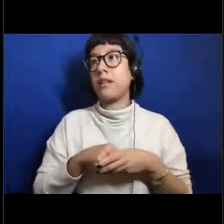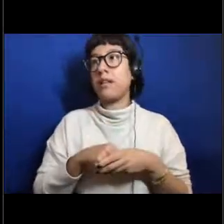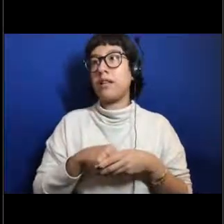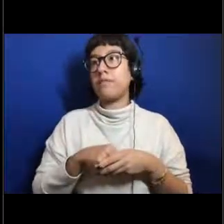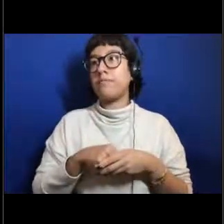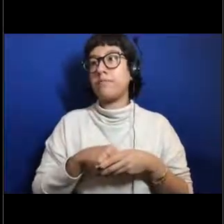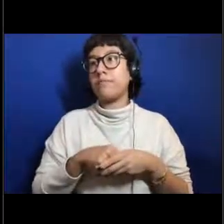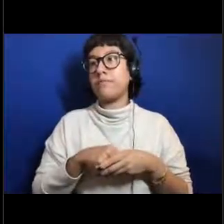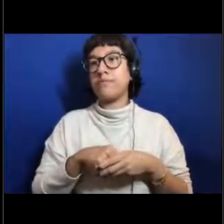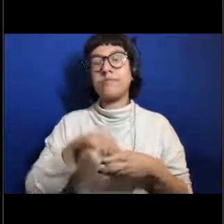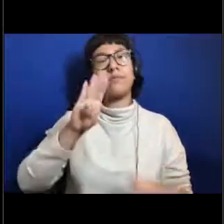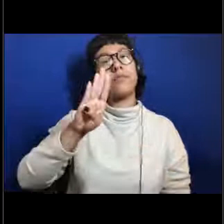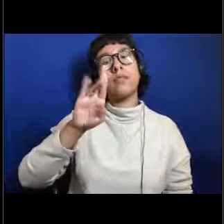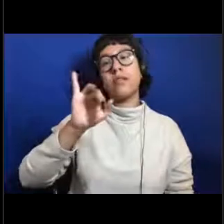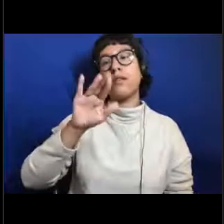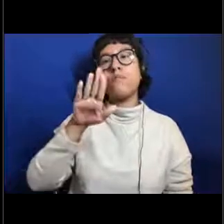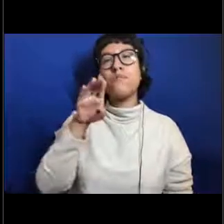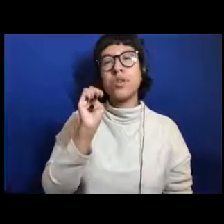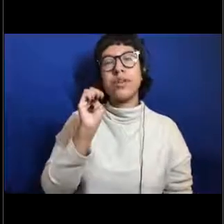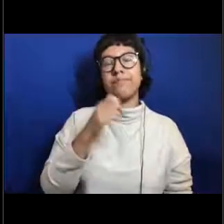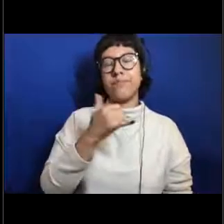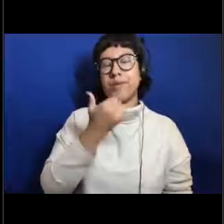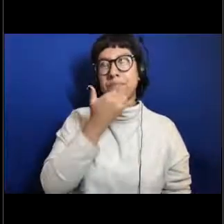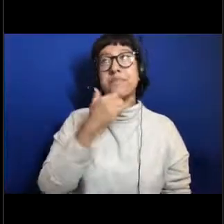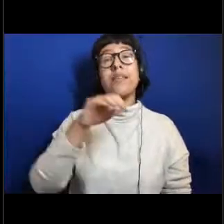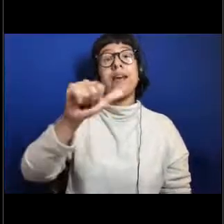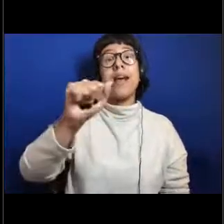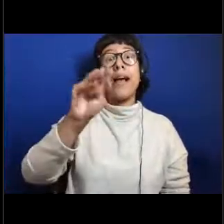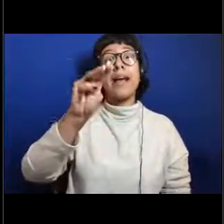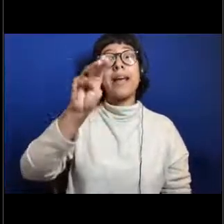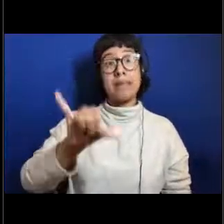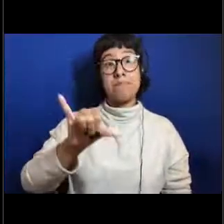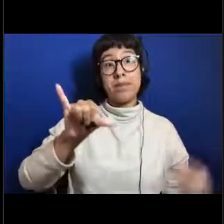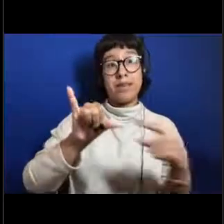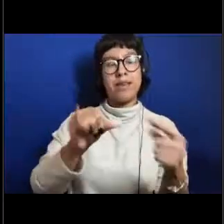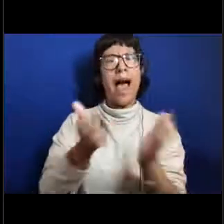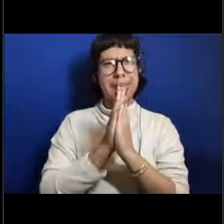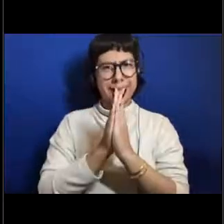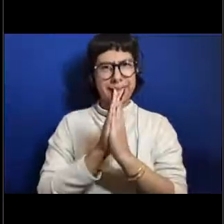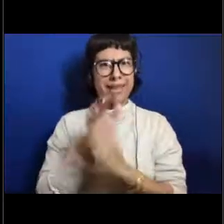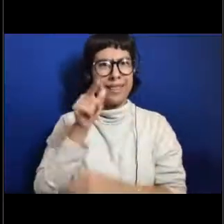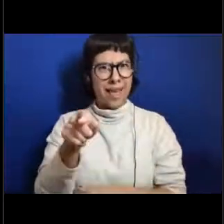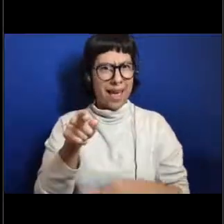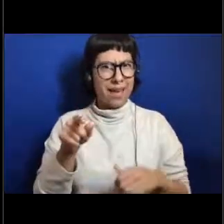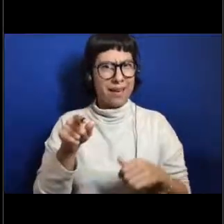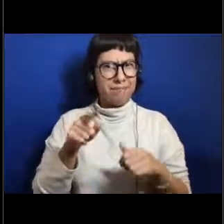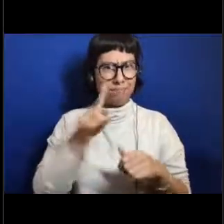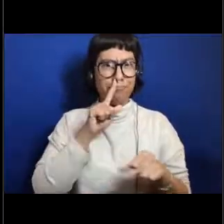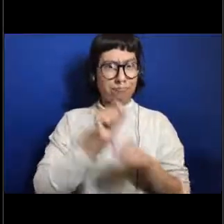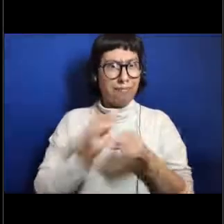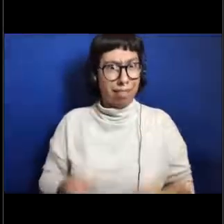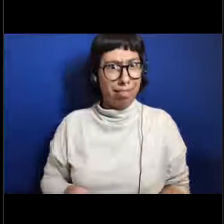Bree is asking, no I'm sorry. Amy is asking if those are living and Megan is asking